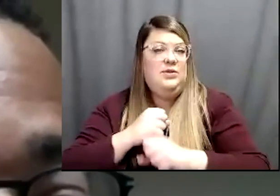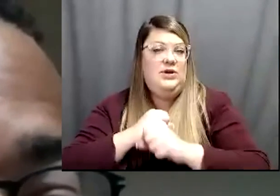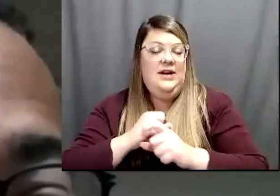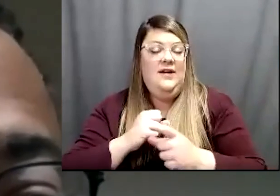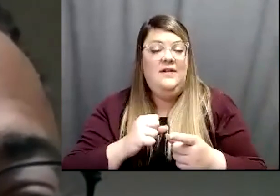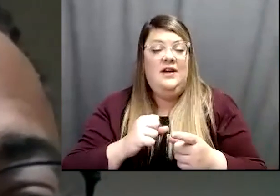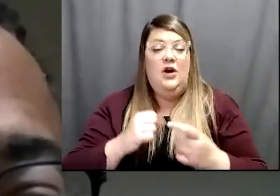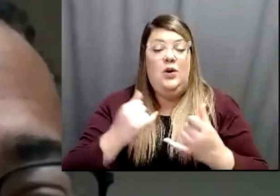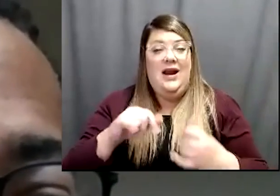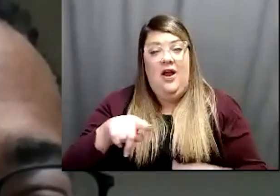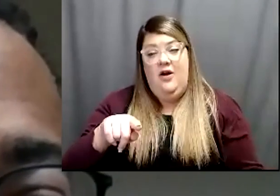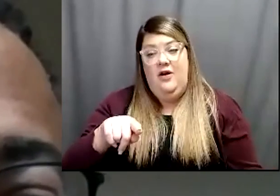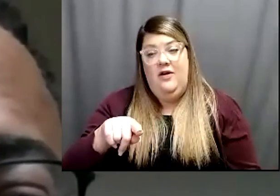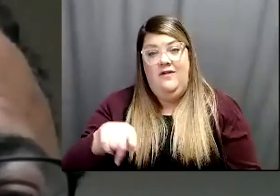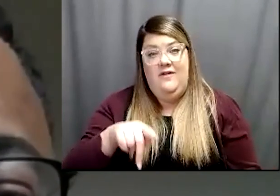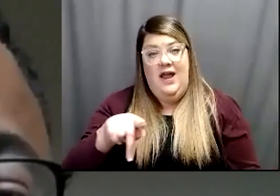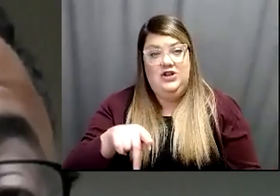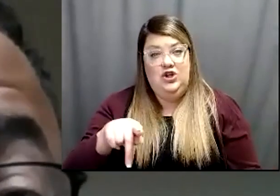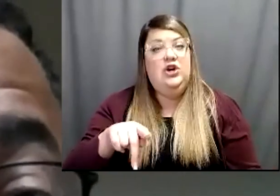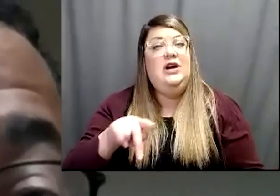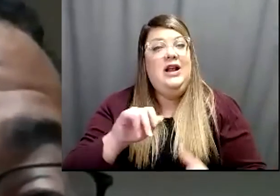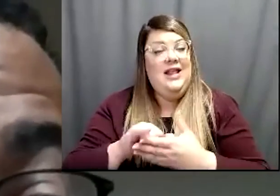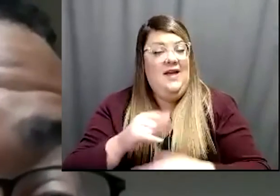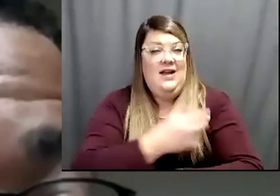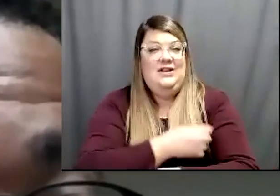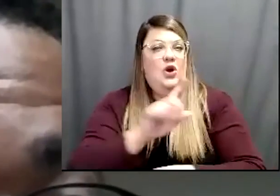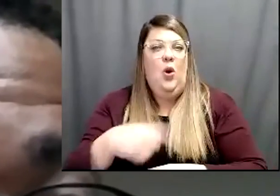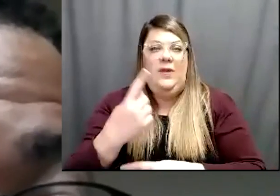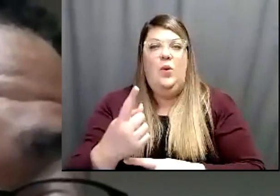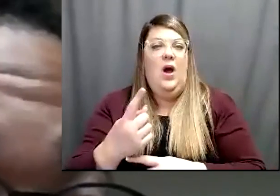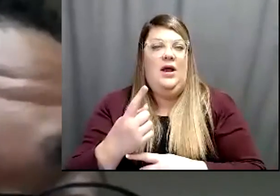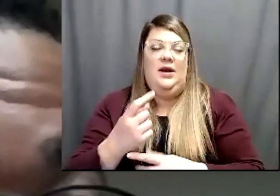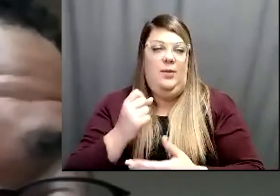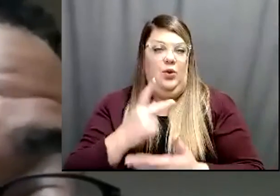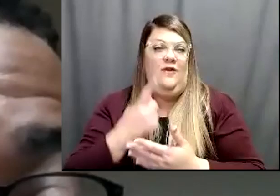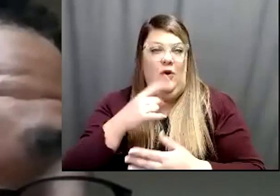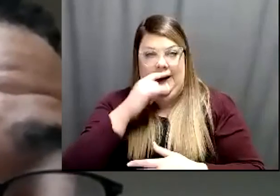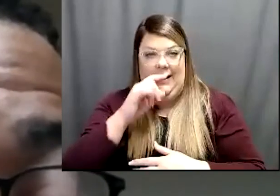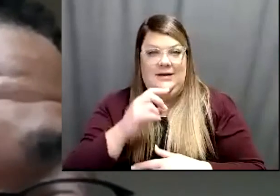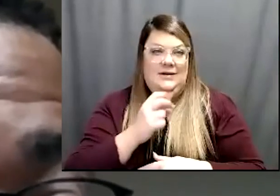vaccine that is approved for kids 12 above and it does offer good protection especially